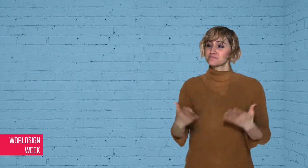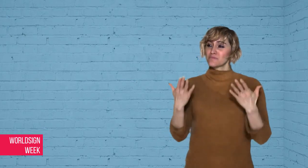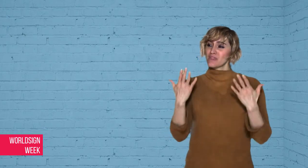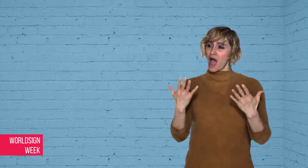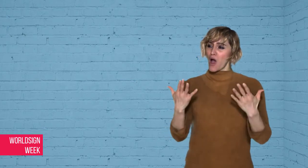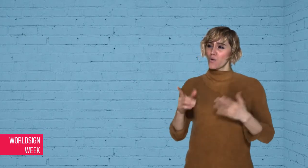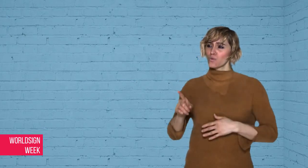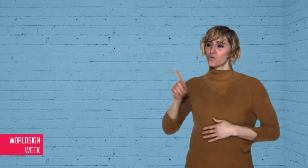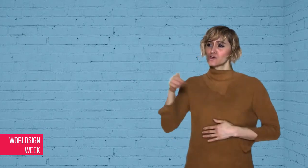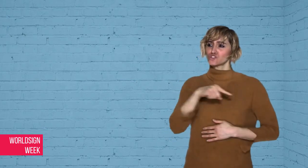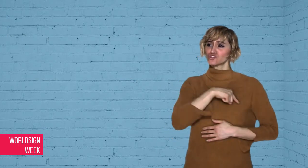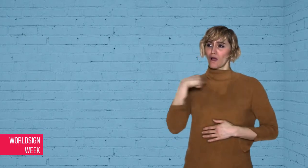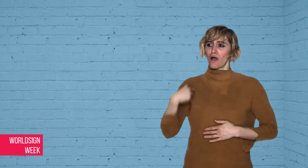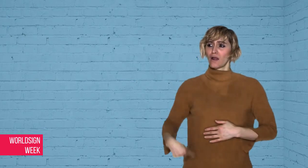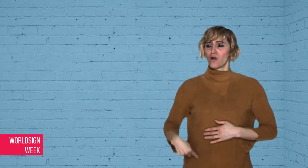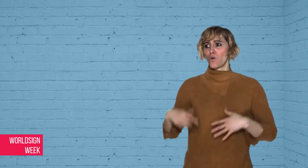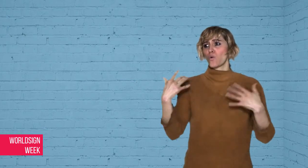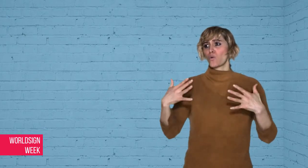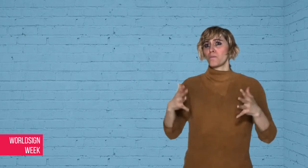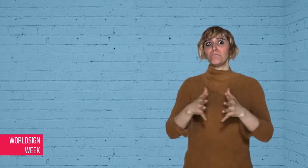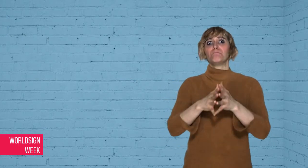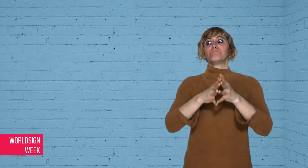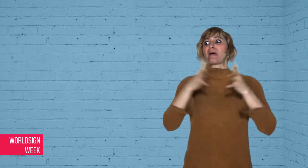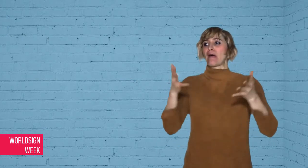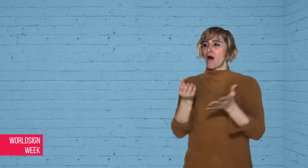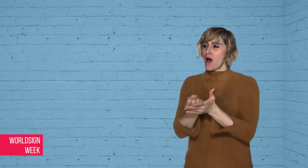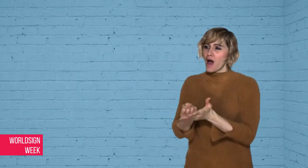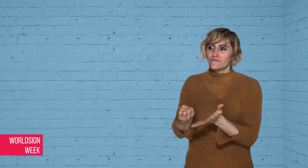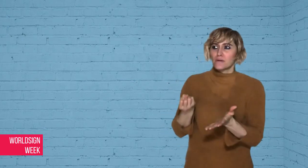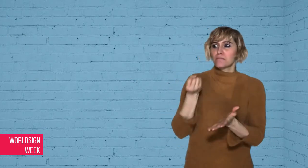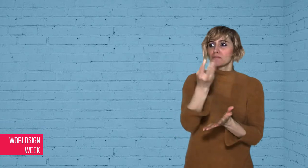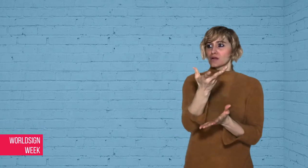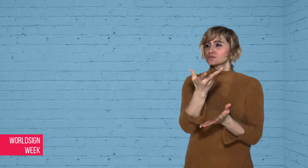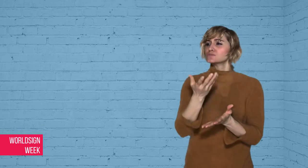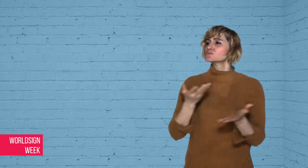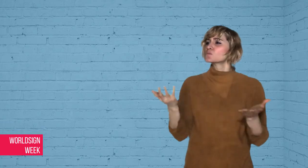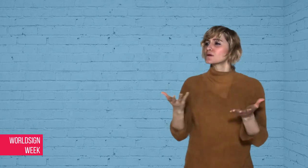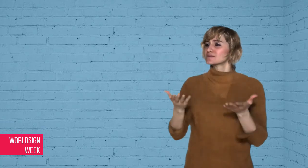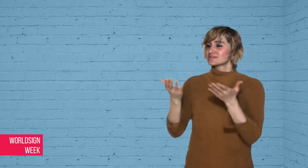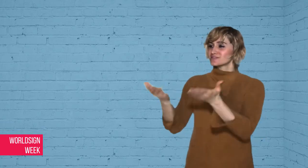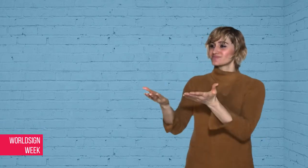Next story - A major declaration in China.